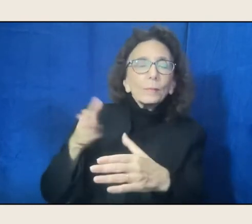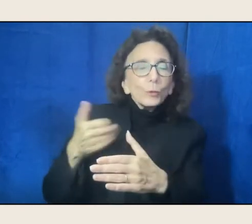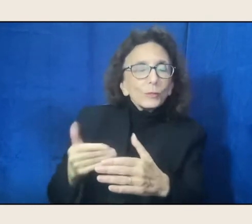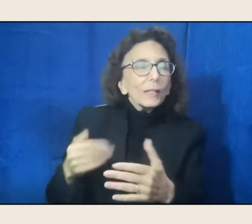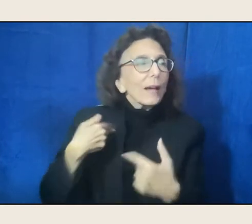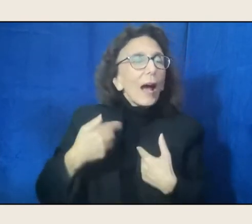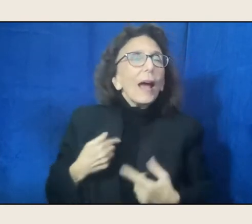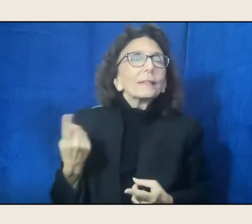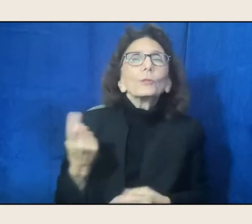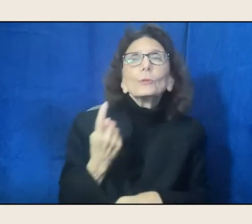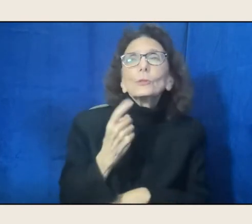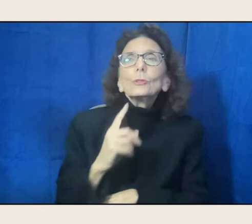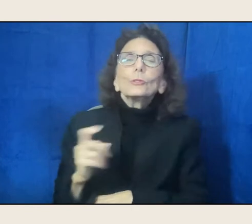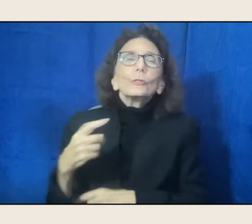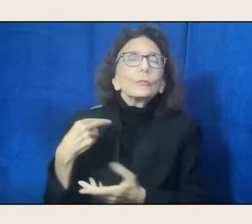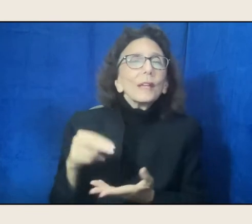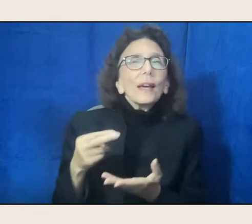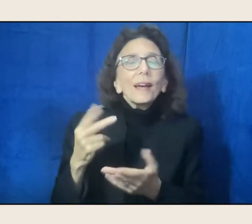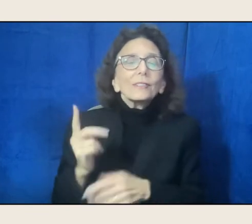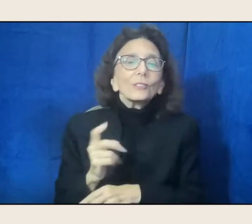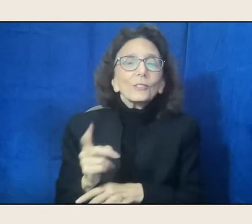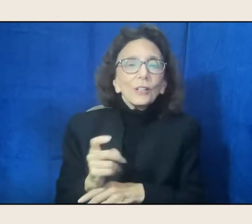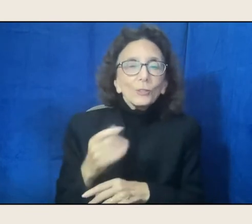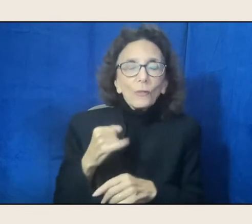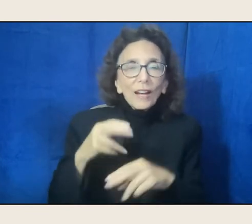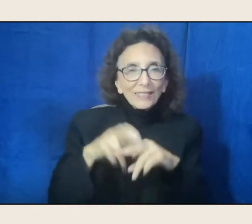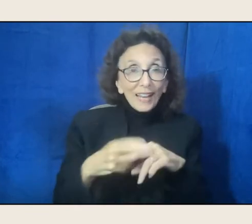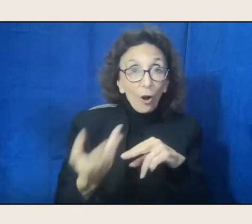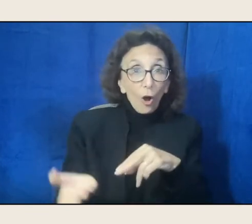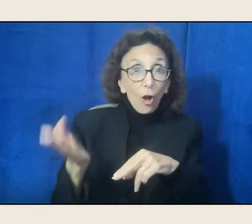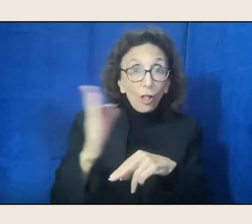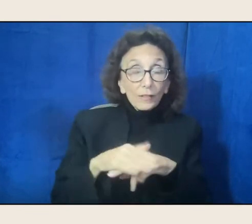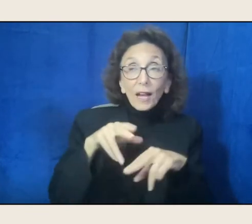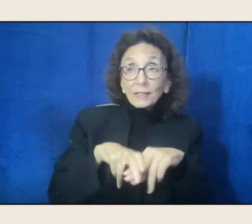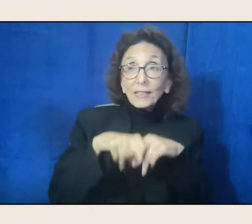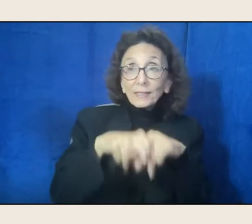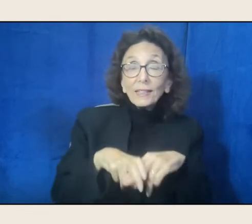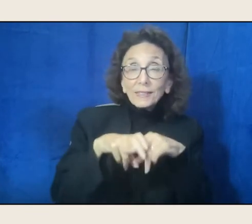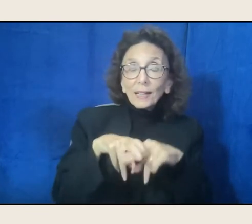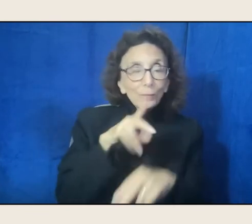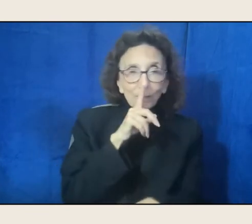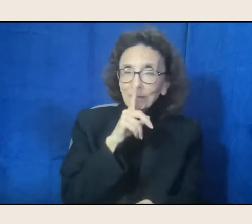So if I say that I sat all day working on the poem, well, no I didn't actually sit all day,